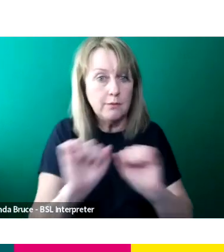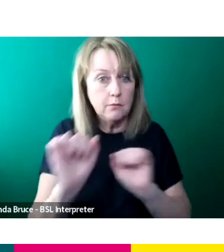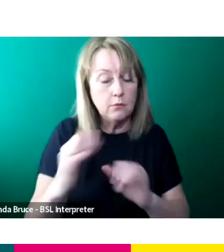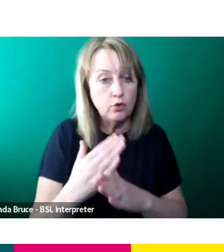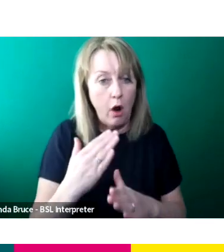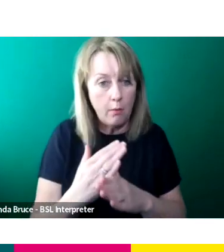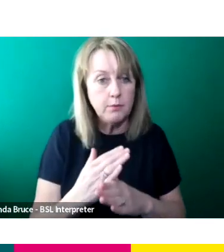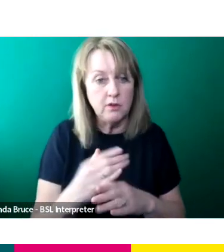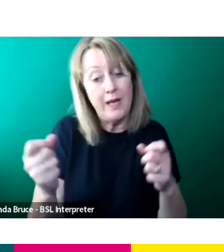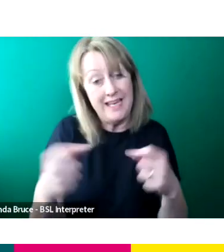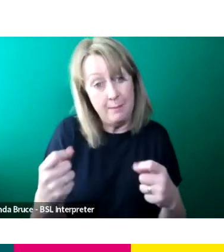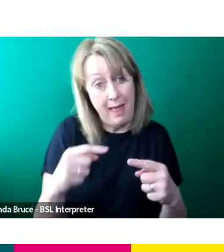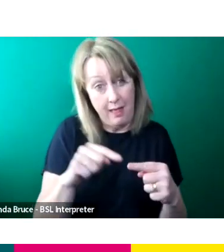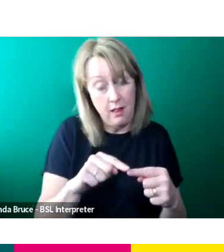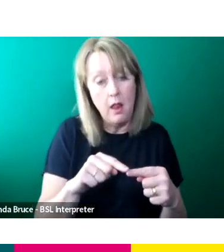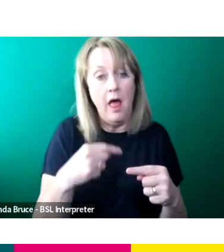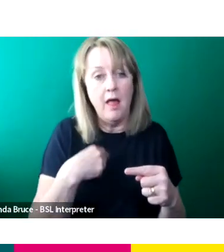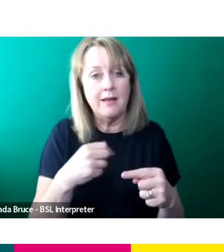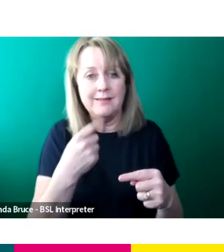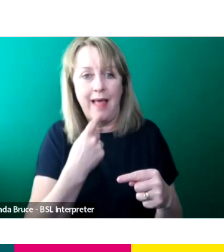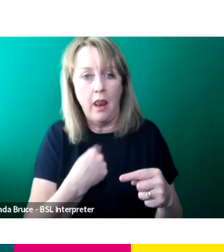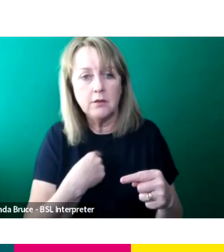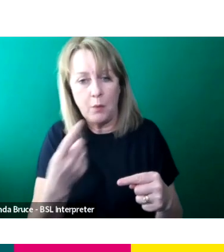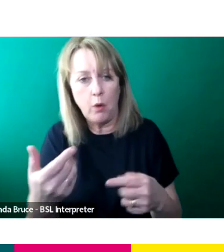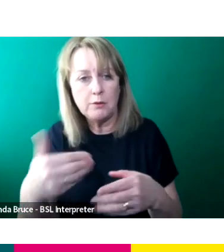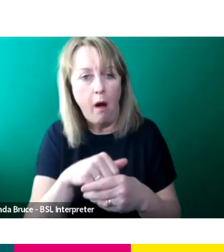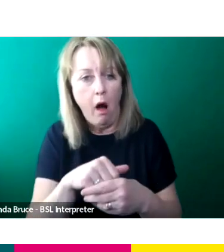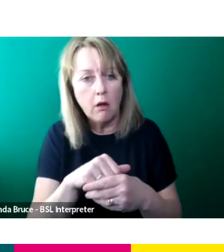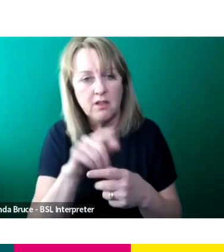email the email address and just let us know that you want to be a part of it and we'll start sending those out.